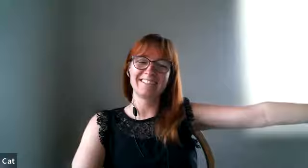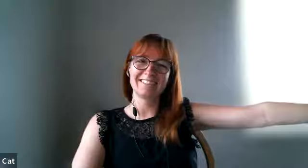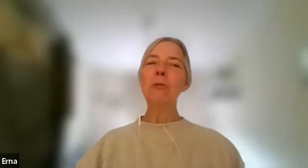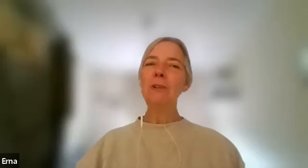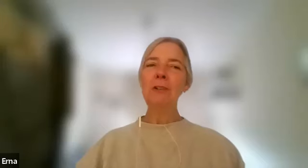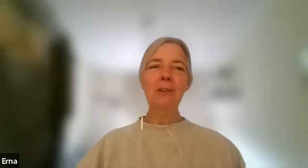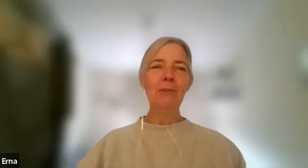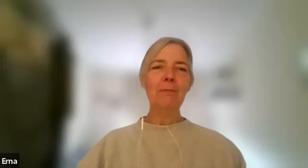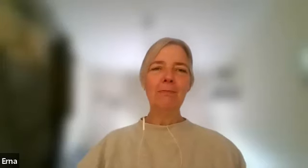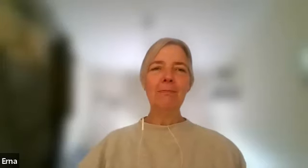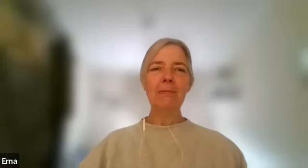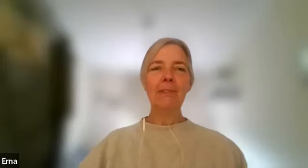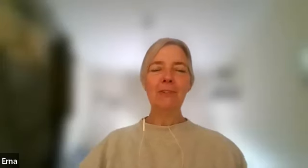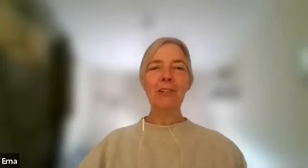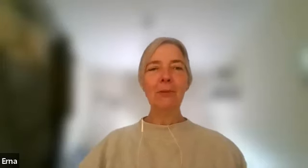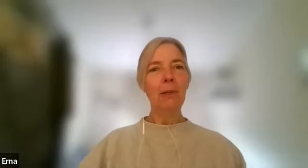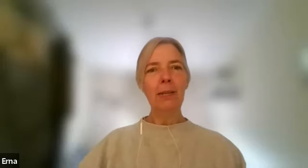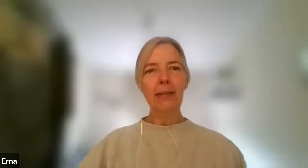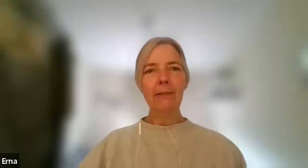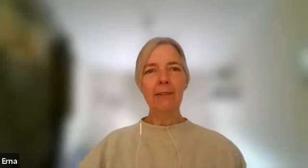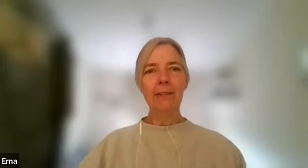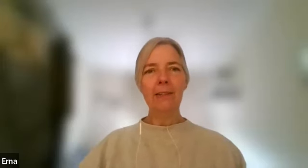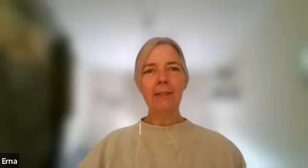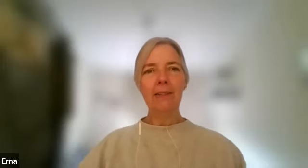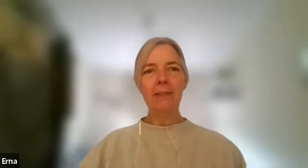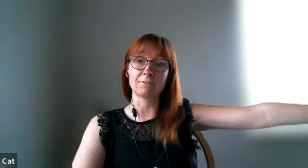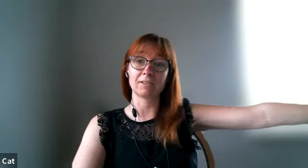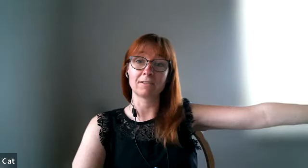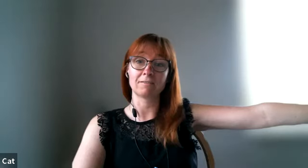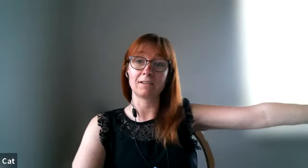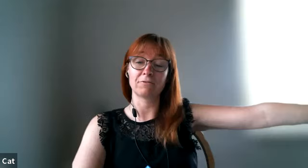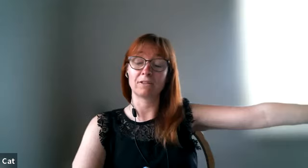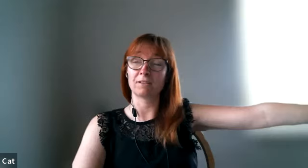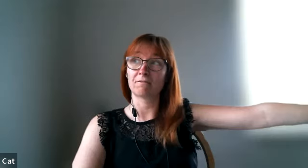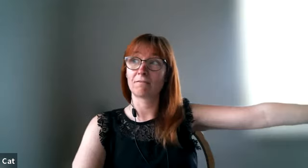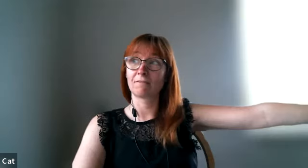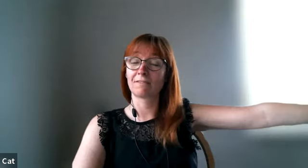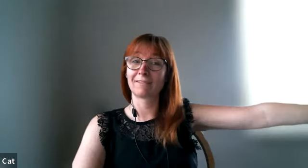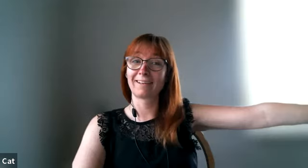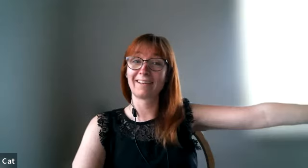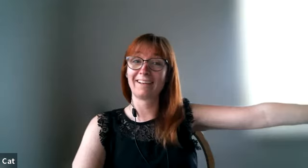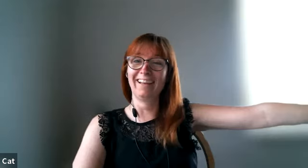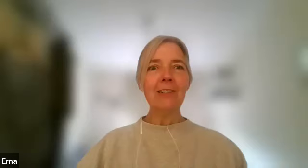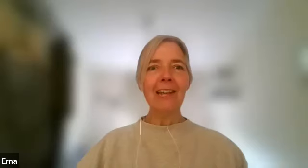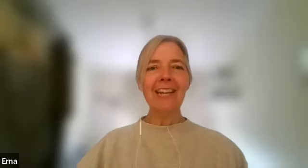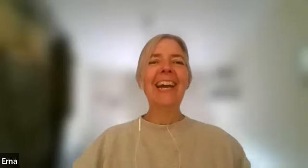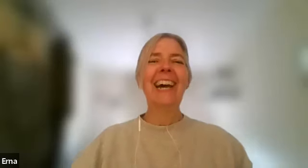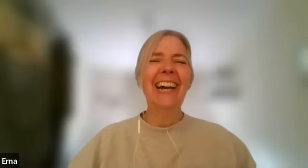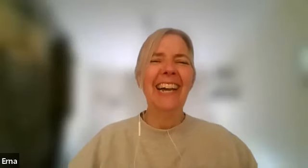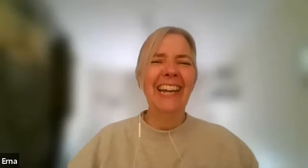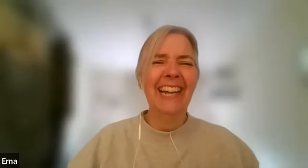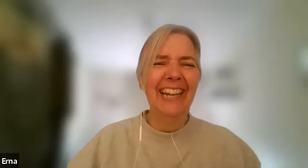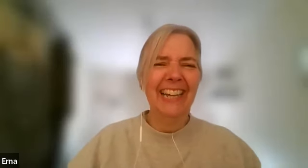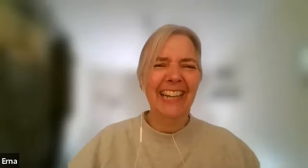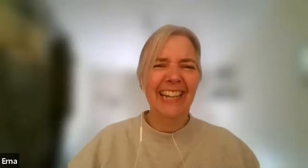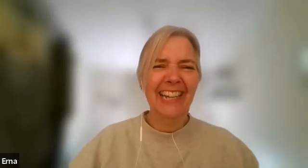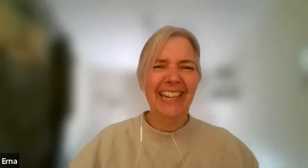no no no start on monday then also i've forgotten oh okay start today i'll put it in my calendar